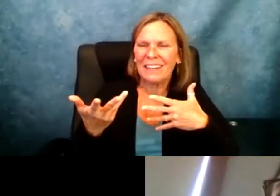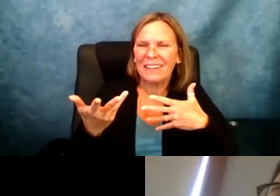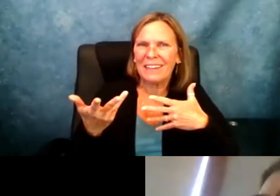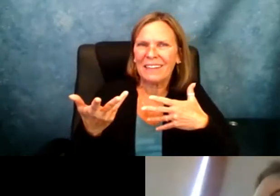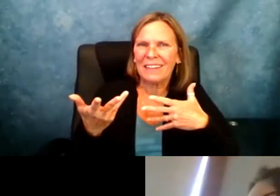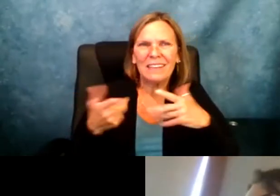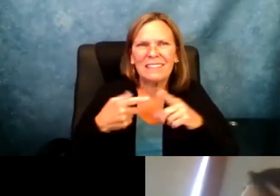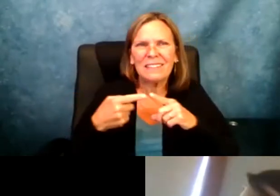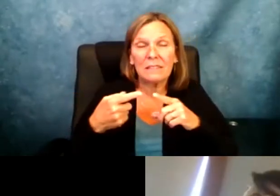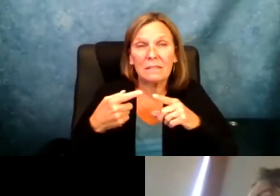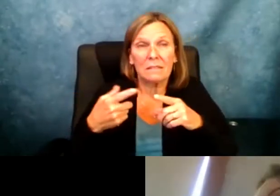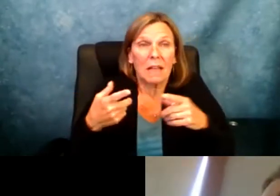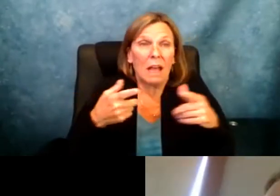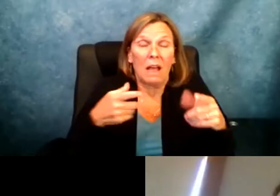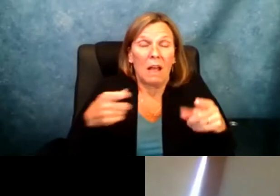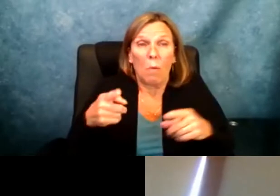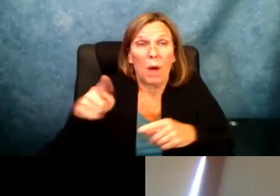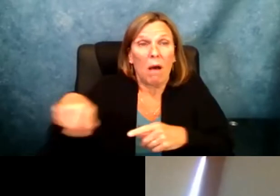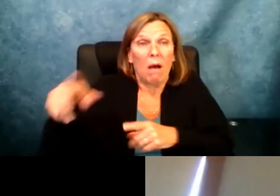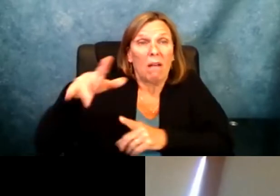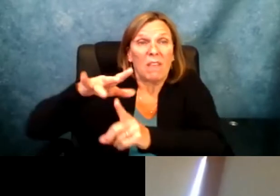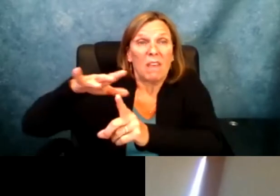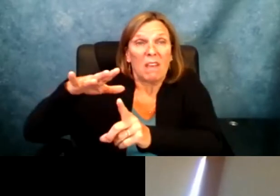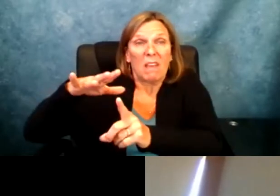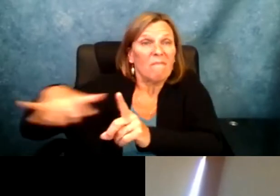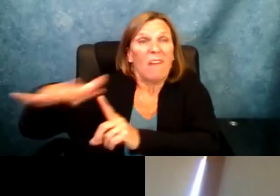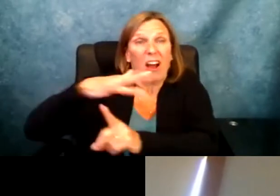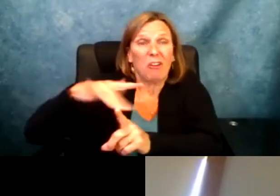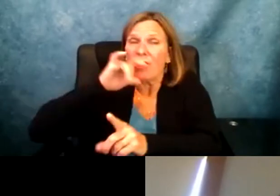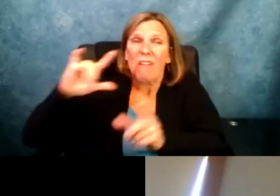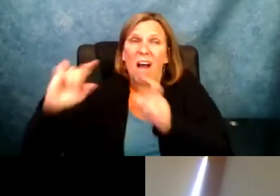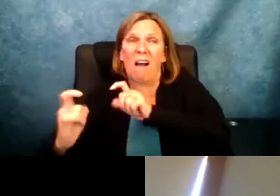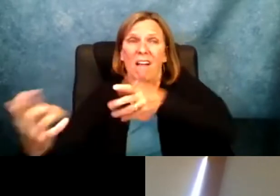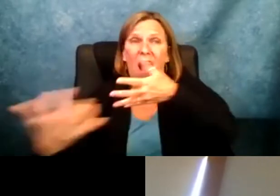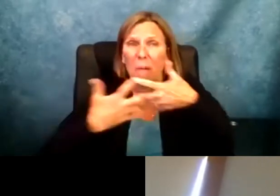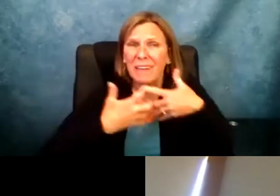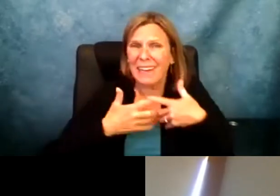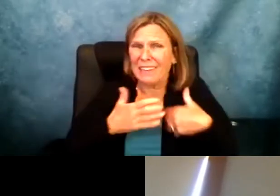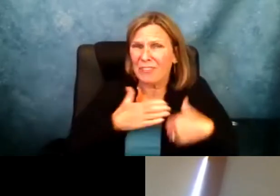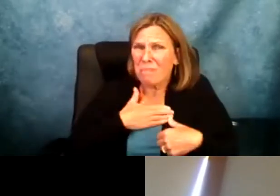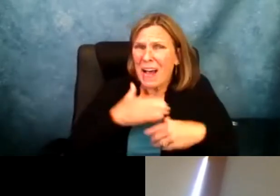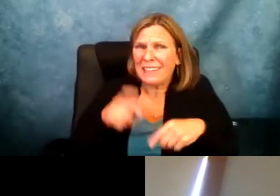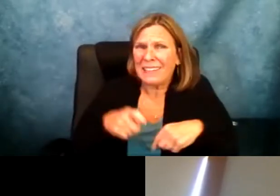reality it is the opposite. That the environment won't accommodate to the needs you have